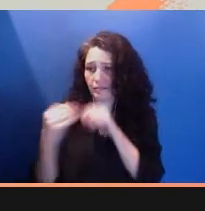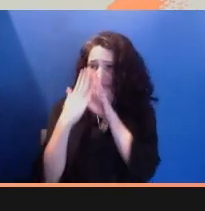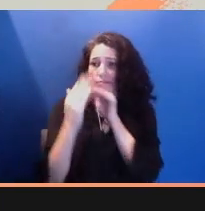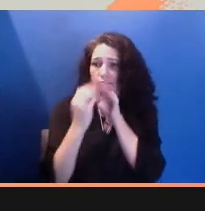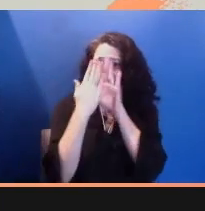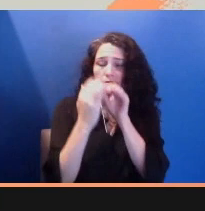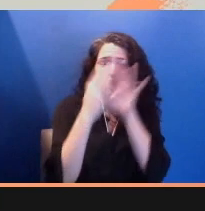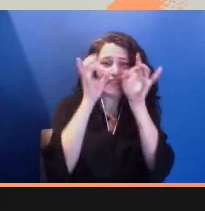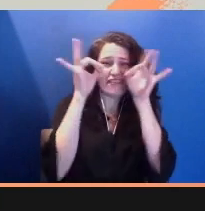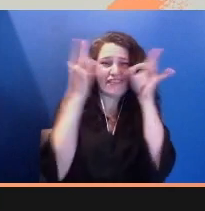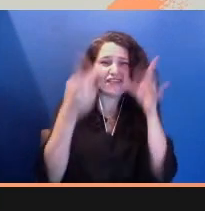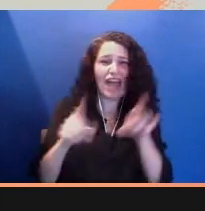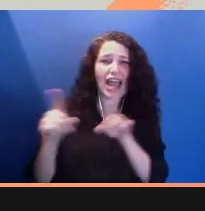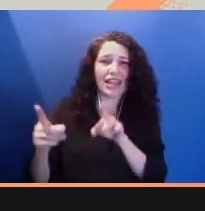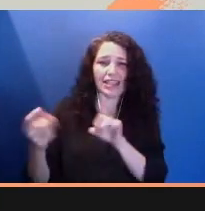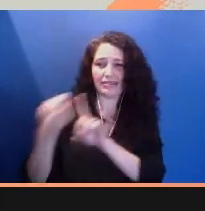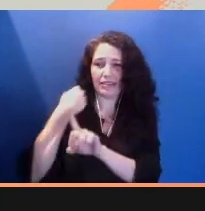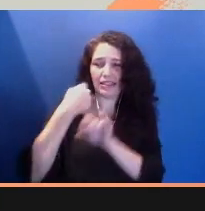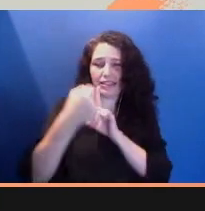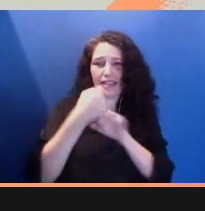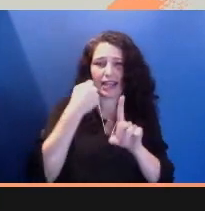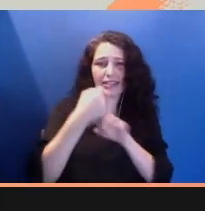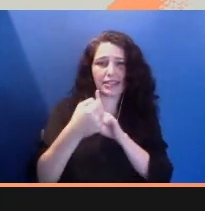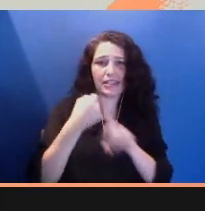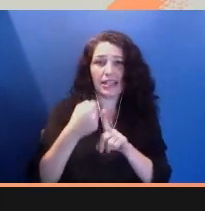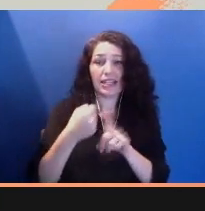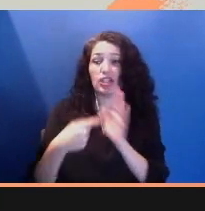A Department of Justice report shows that just in California,